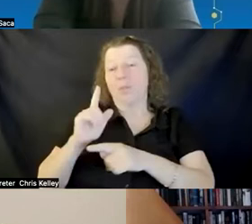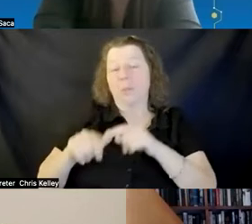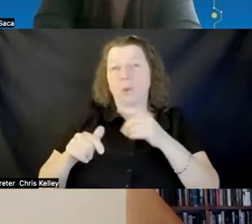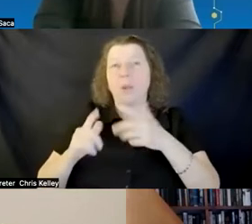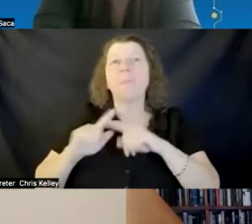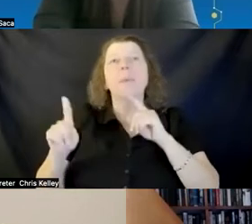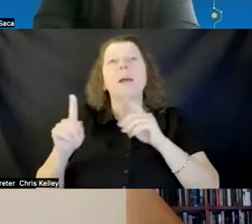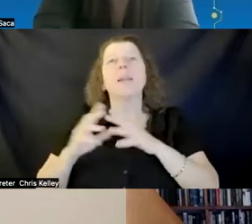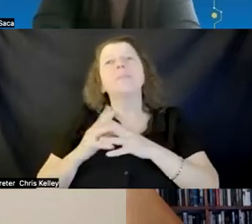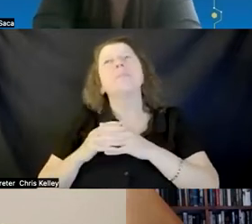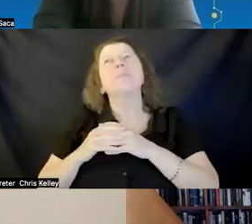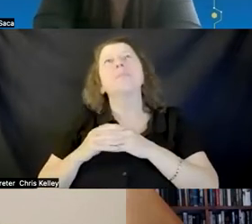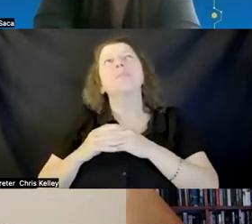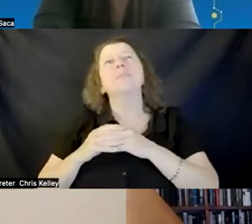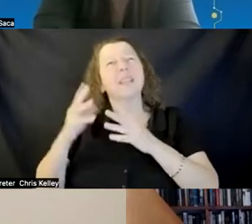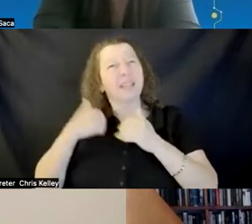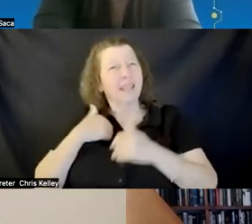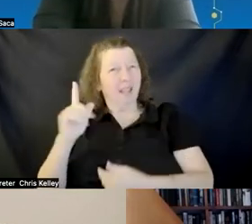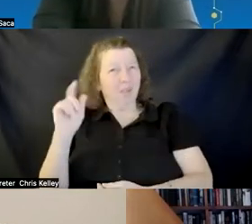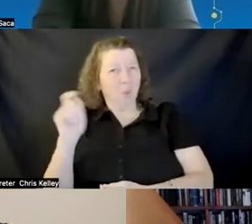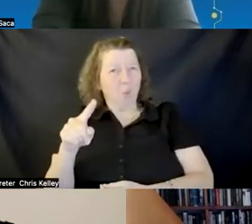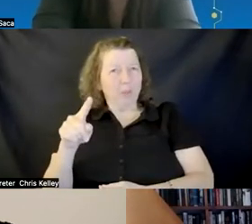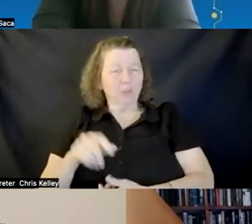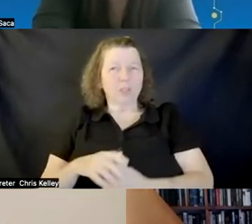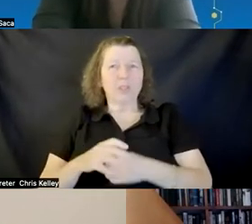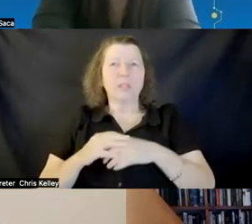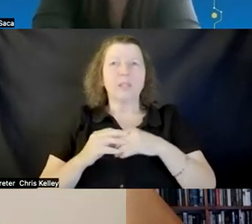i had i wanted to raise a question and uh what you've thought about